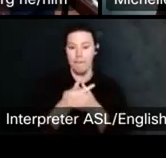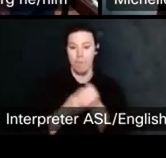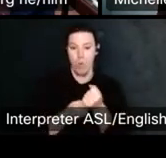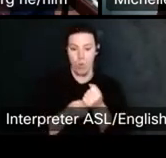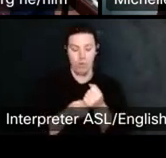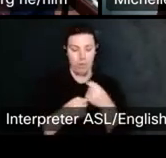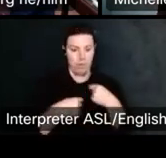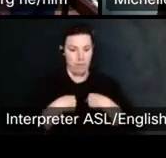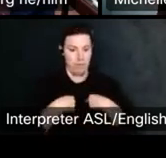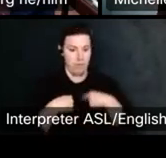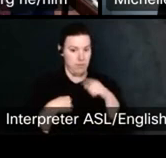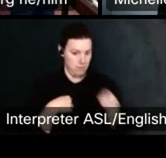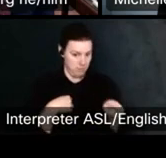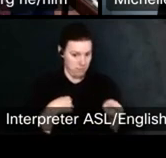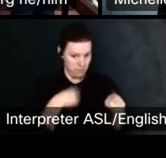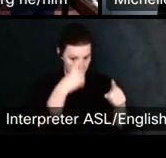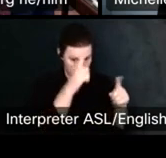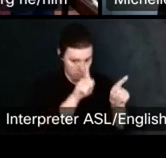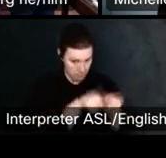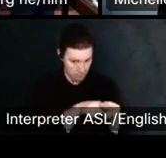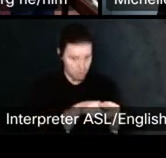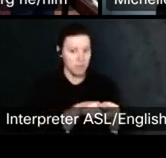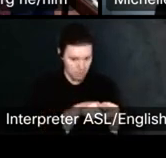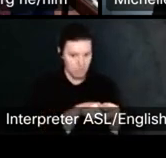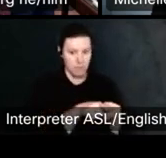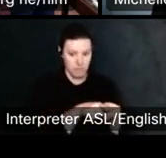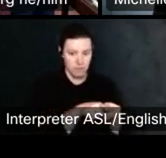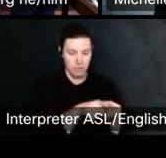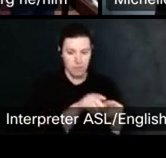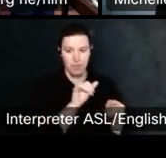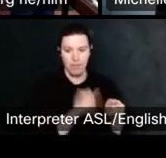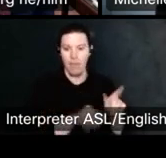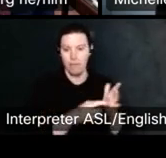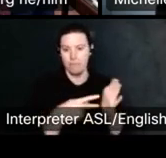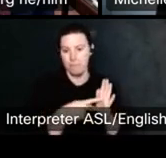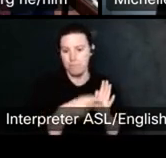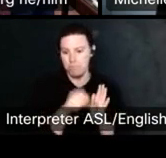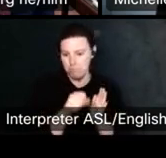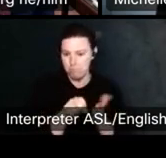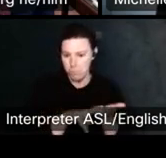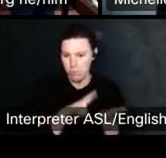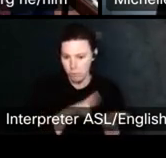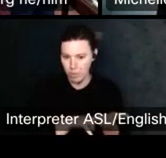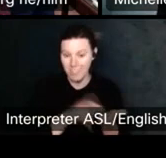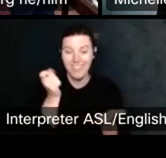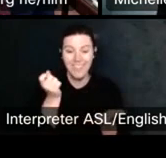Um, and and in the context, for example, of work made for hire where it has to be in writing, you want to.